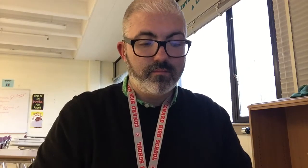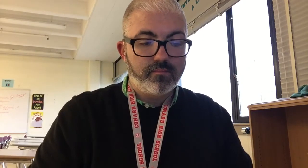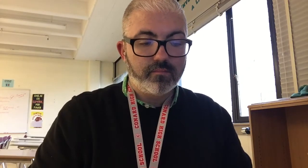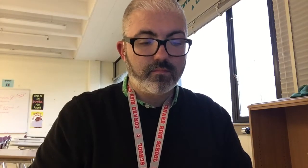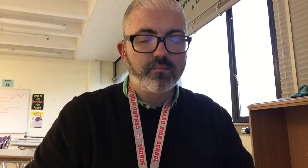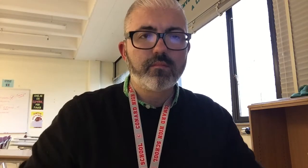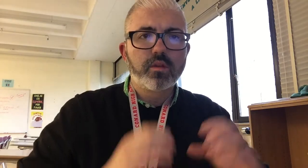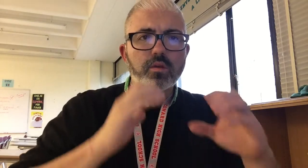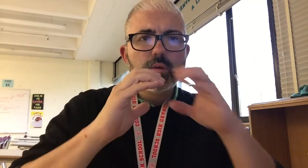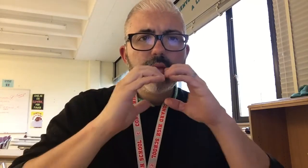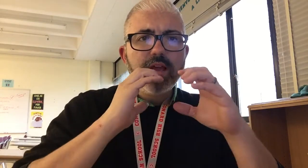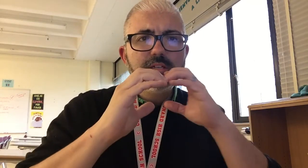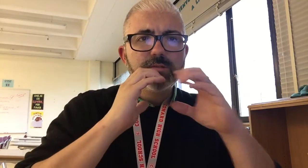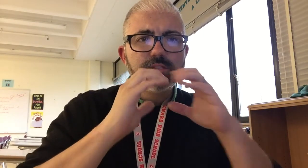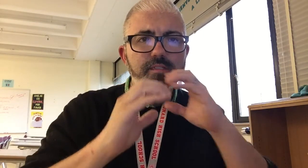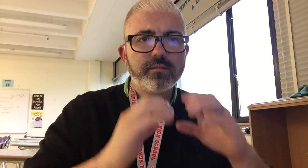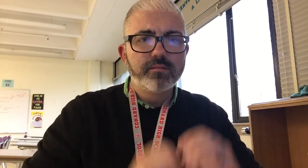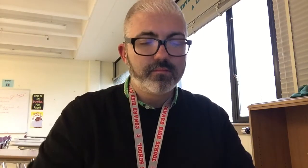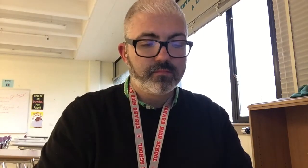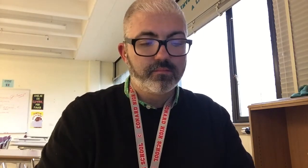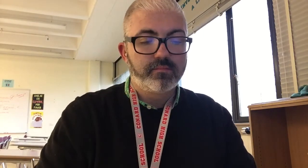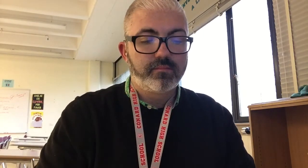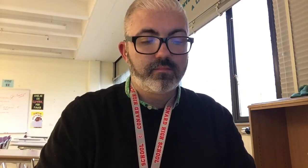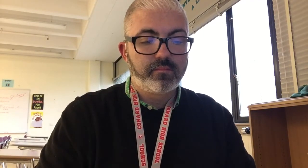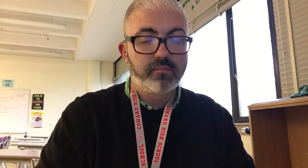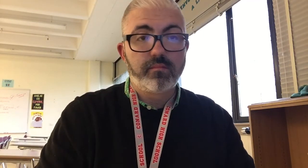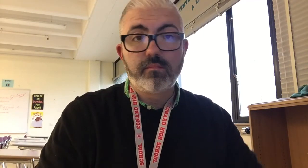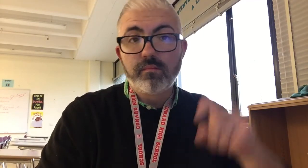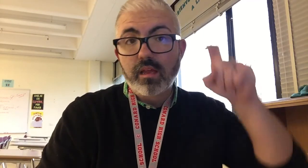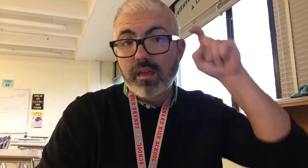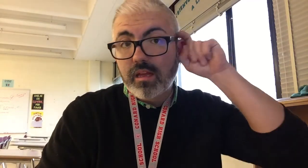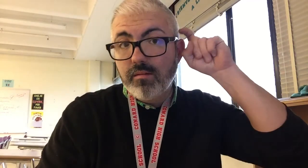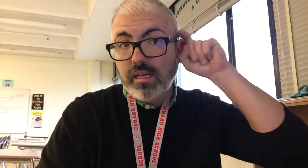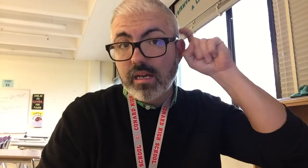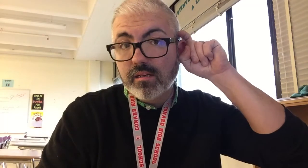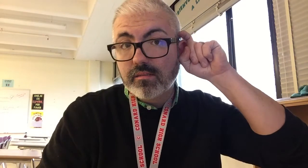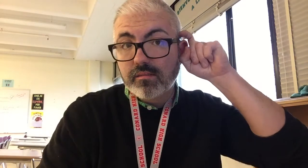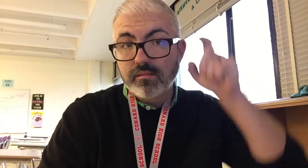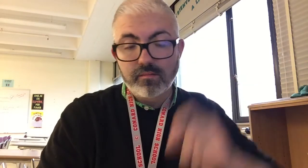COMMUNICATION HEARING AID